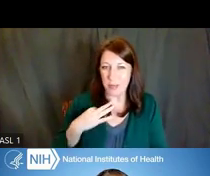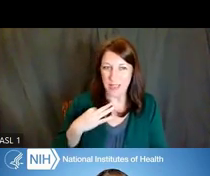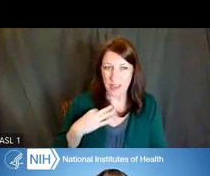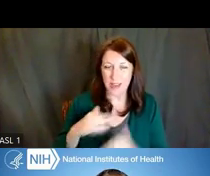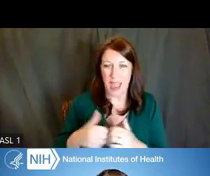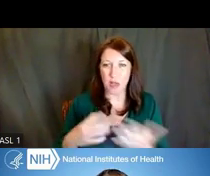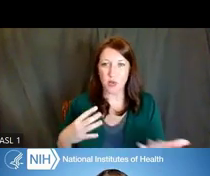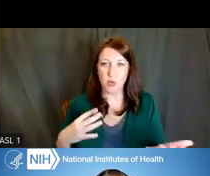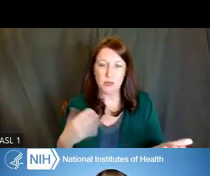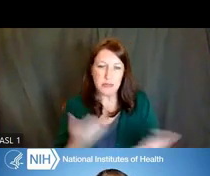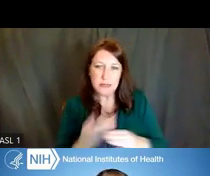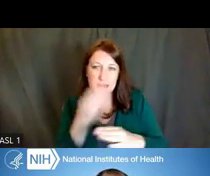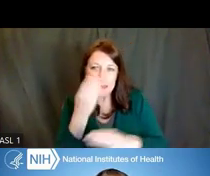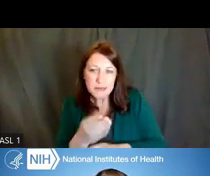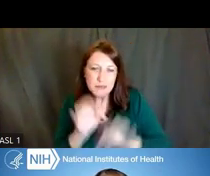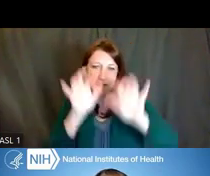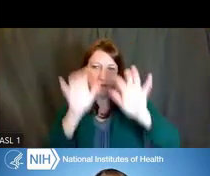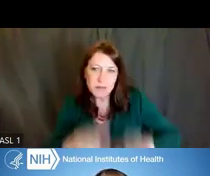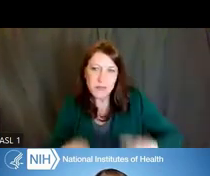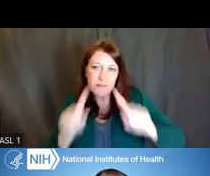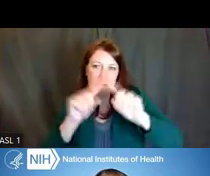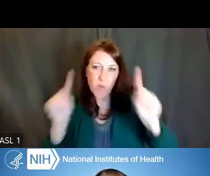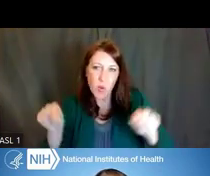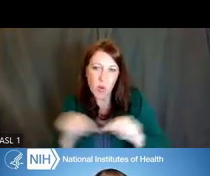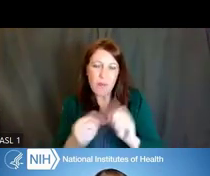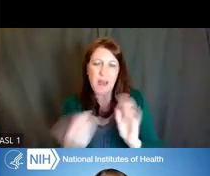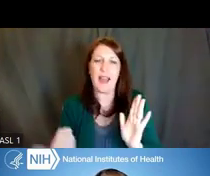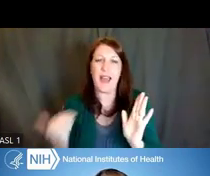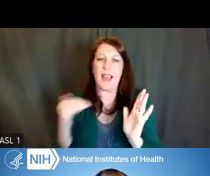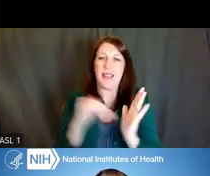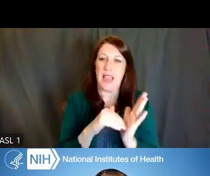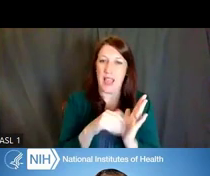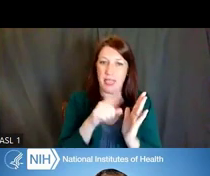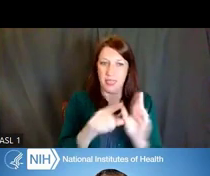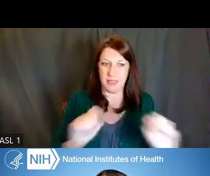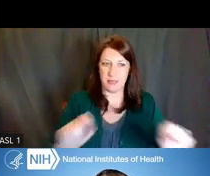and talked about the forms -- again, this screen shot here